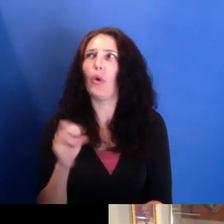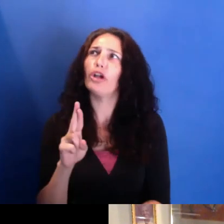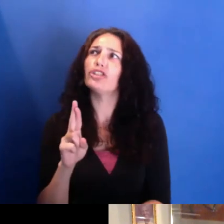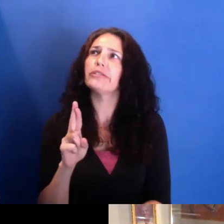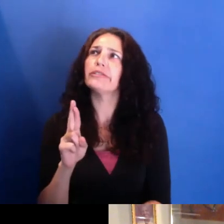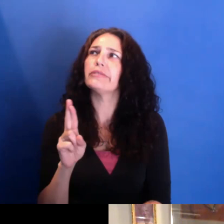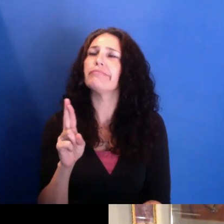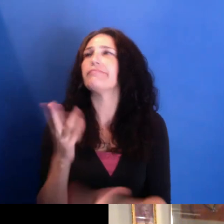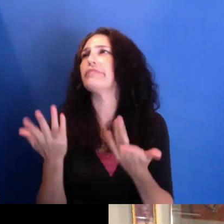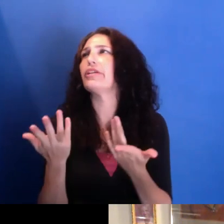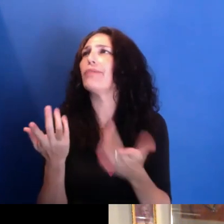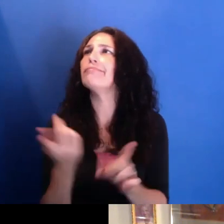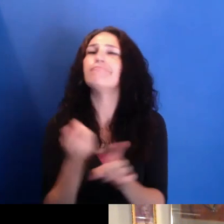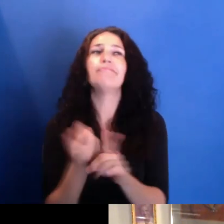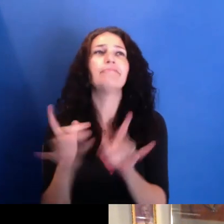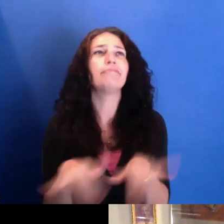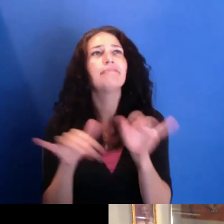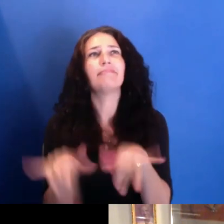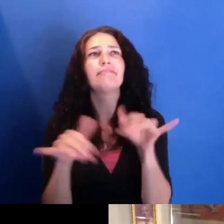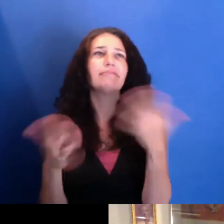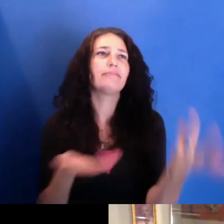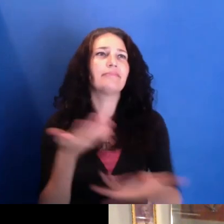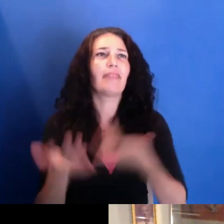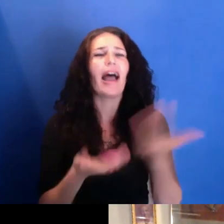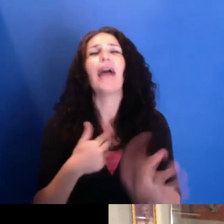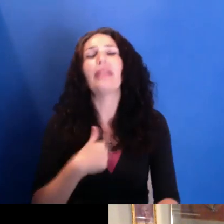Although I love seeing film, and I love-- and I love purchasing film.